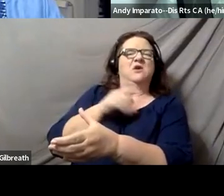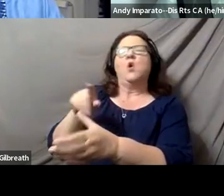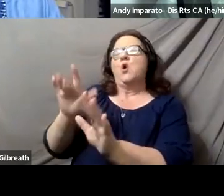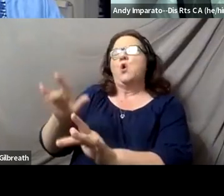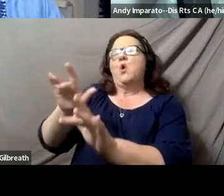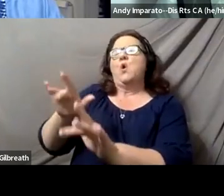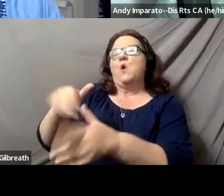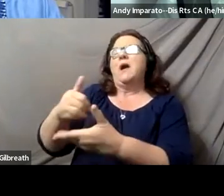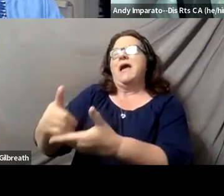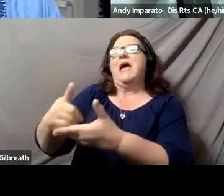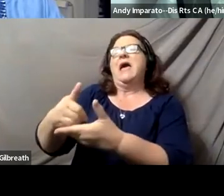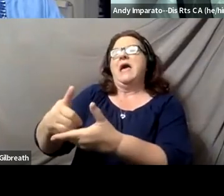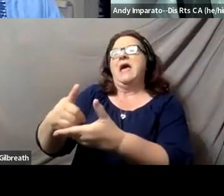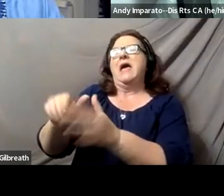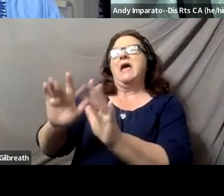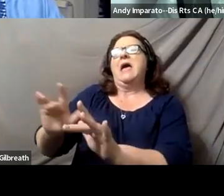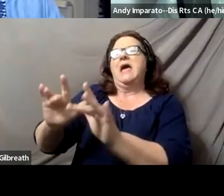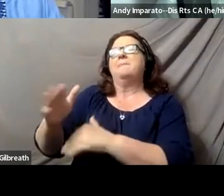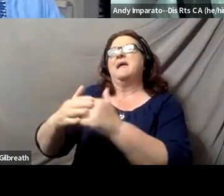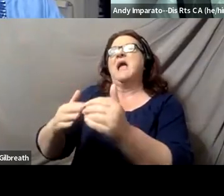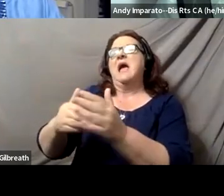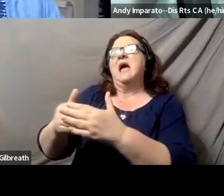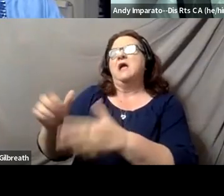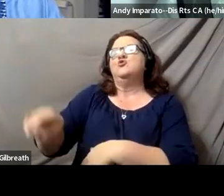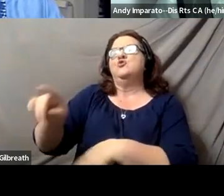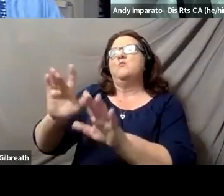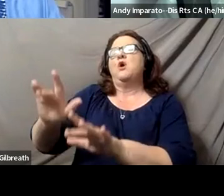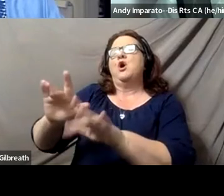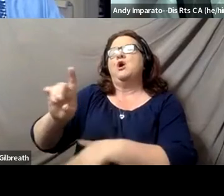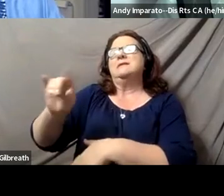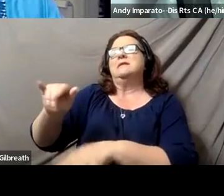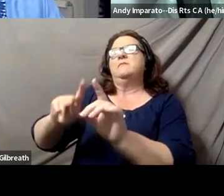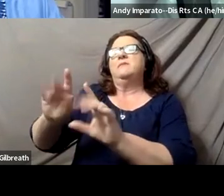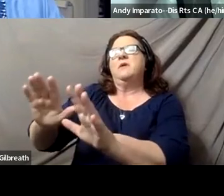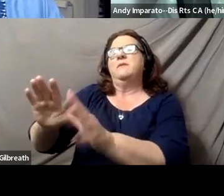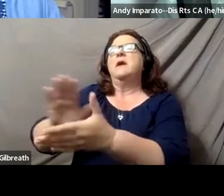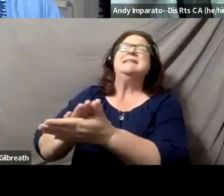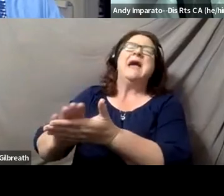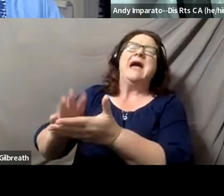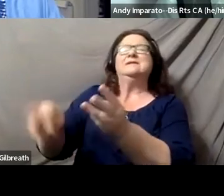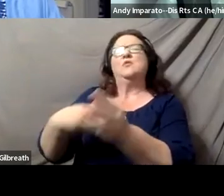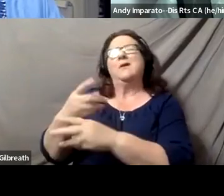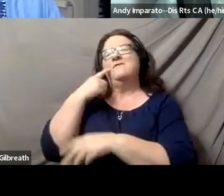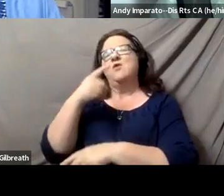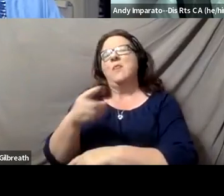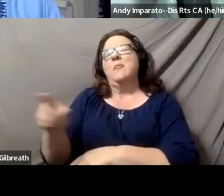where we are trying to be kind to people with disabilities, to make the world nicer for people with disabilities.